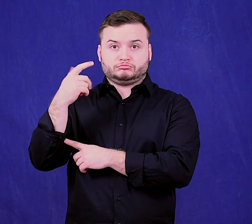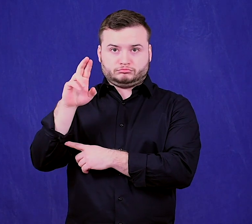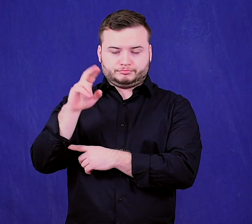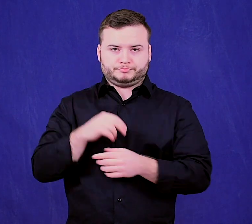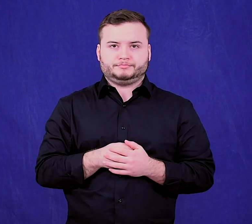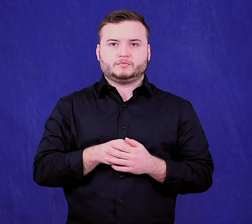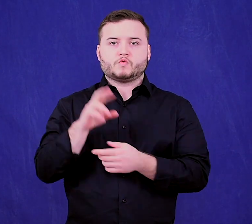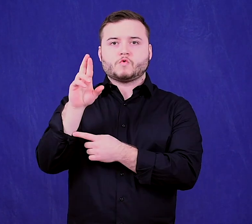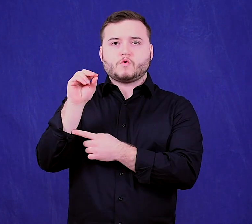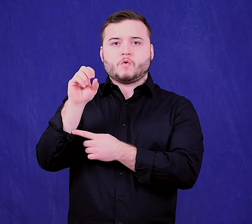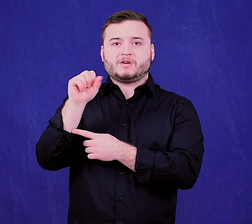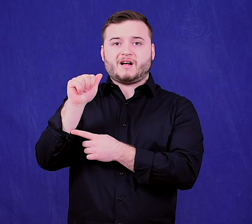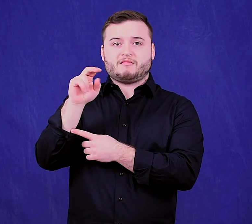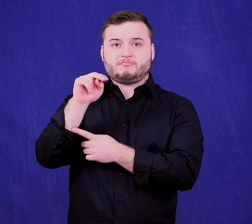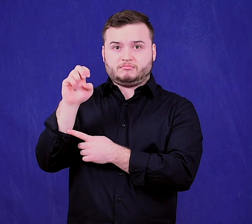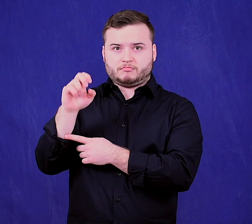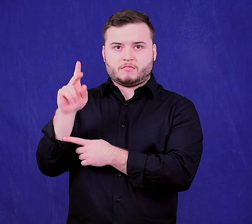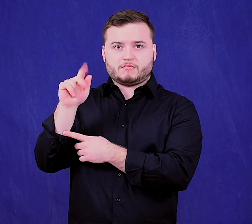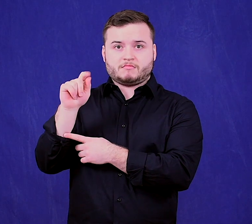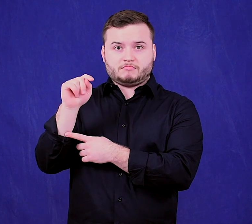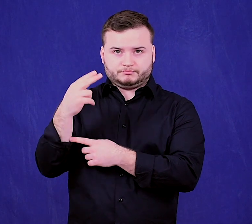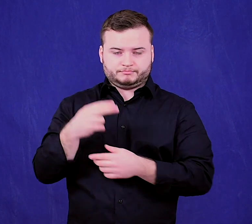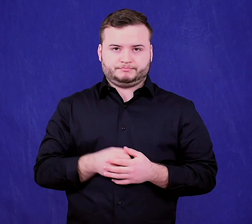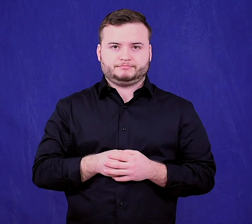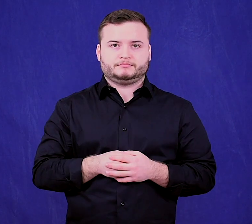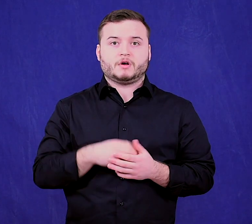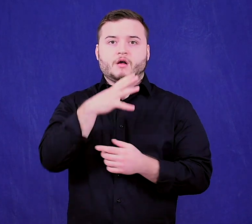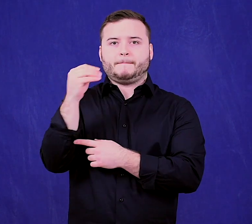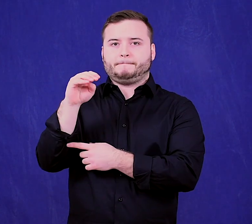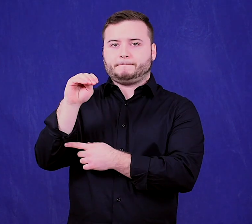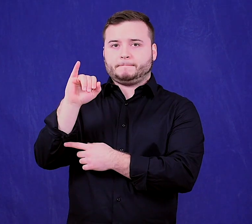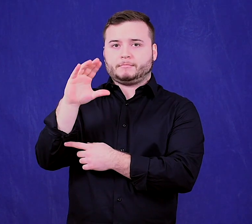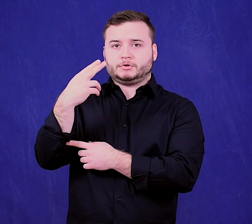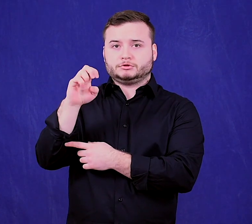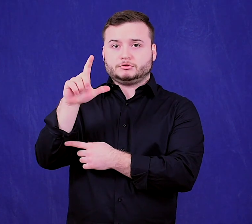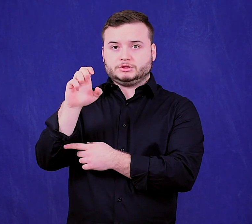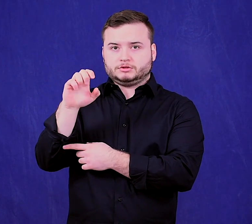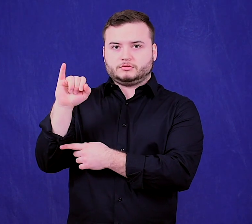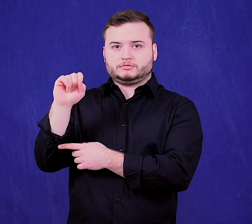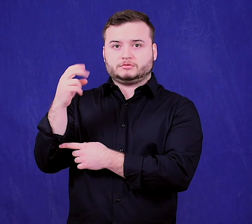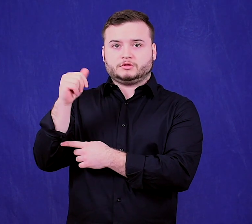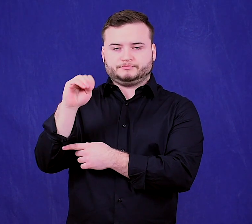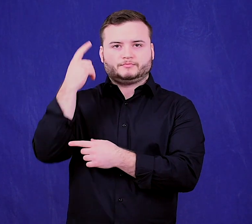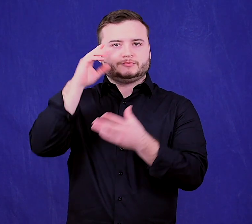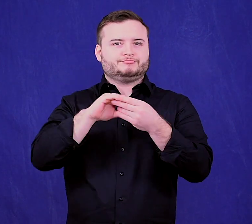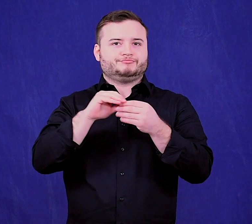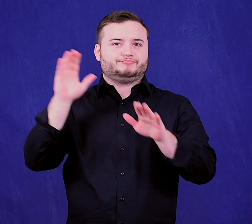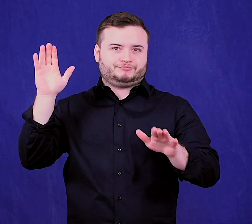Rosanne Kath, and Michele Isham for testifying.